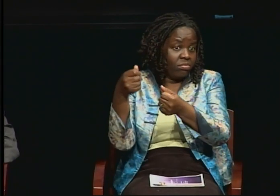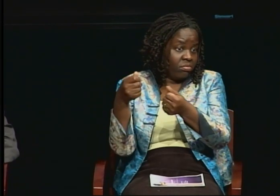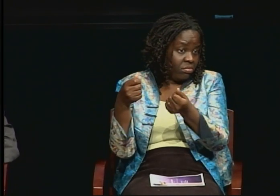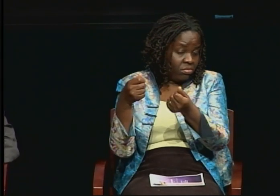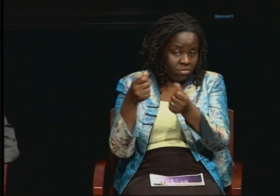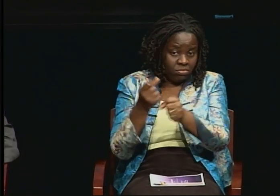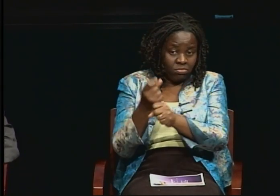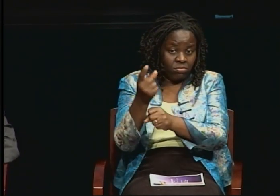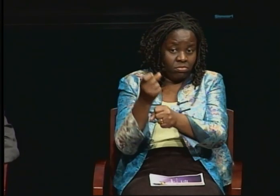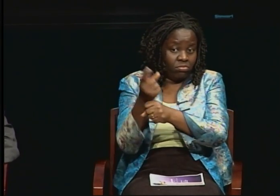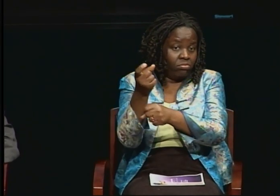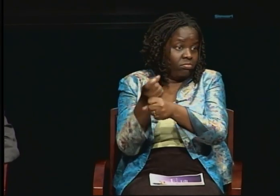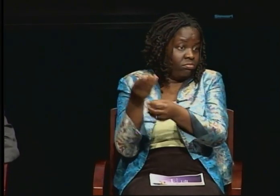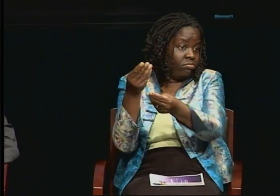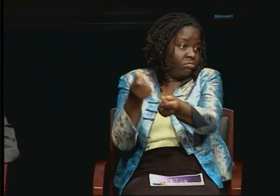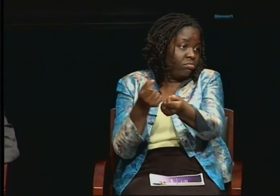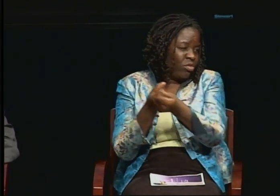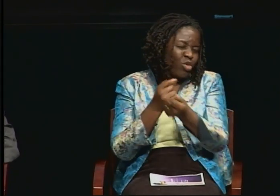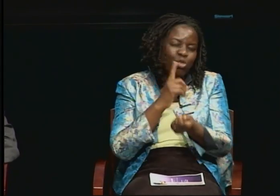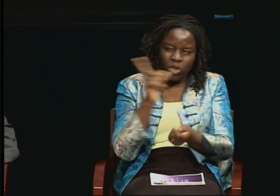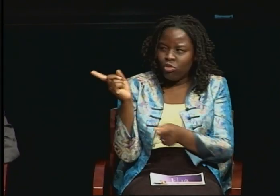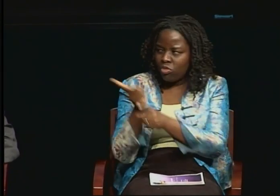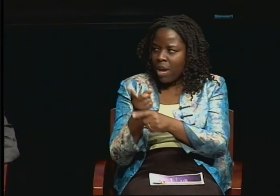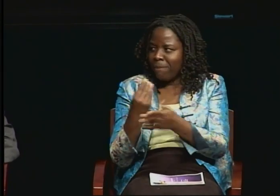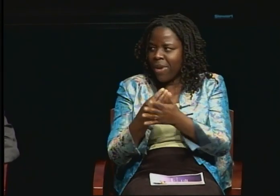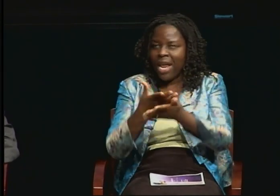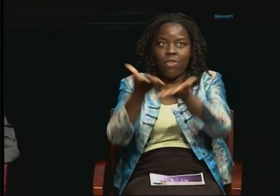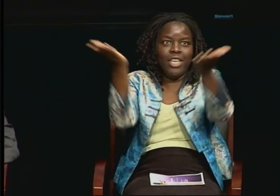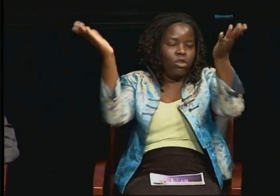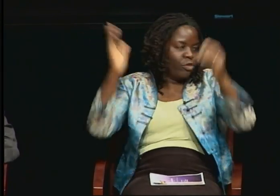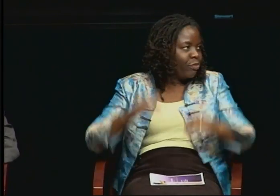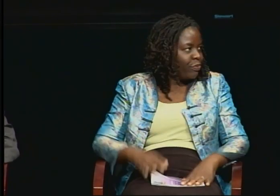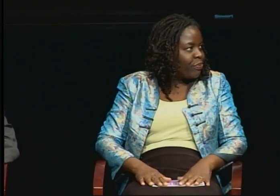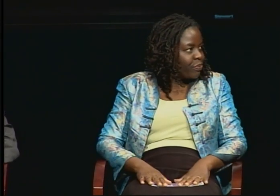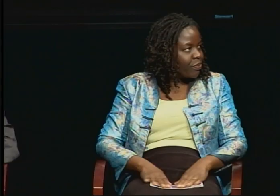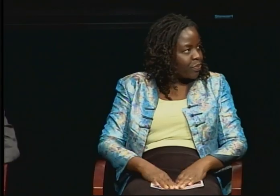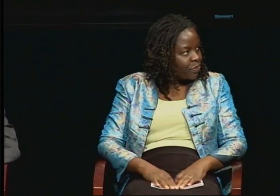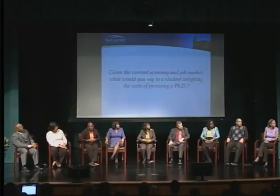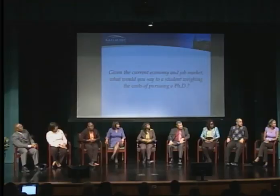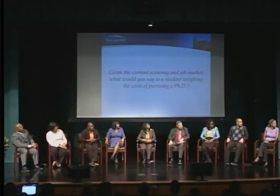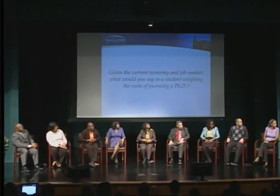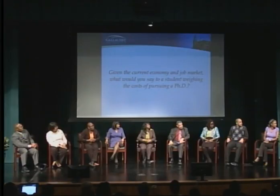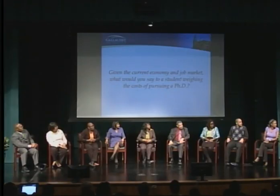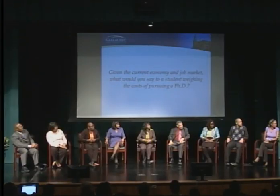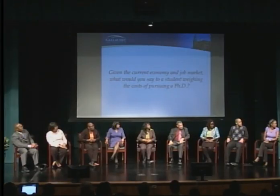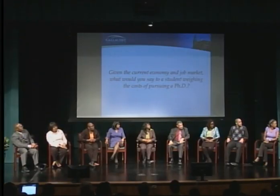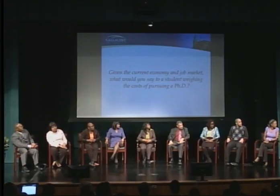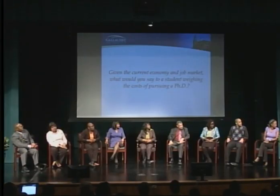This is Brianna, the MC - I'm going to make a note of that. Thank you for those ideas.